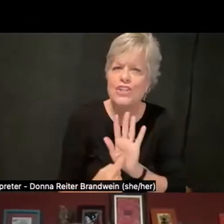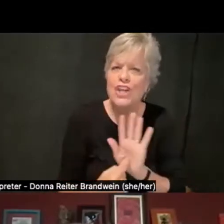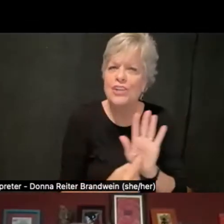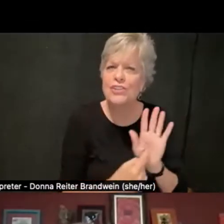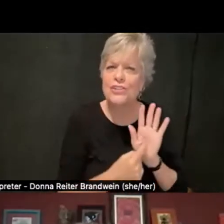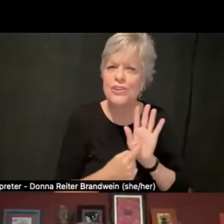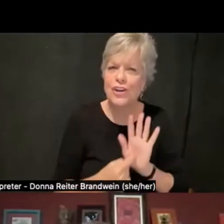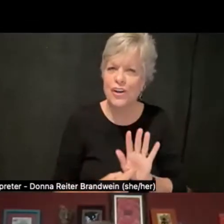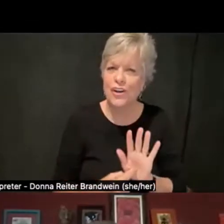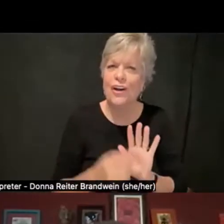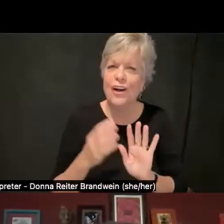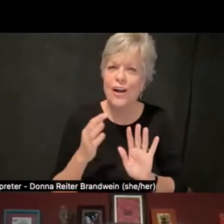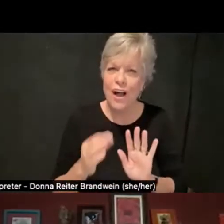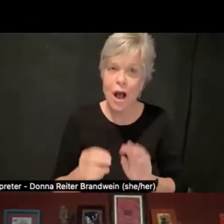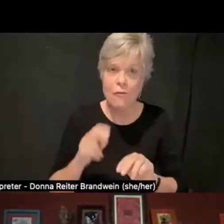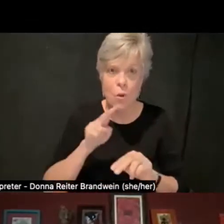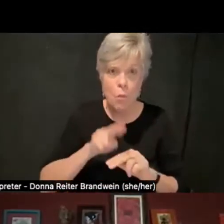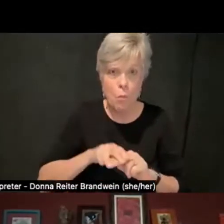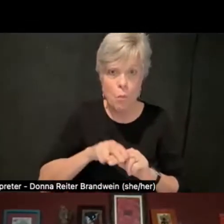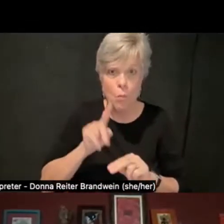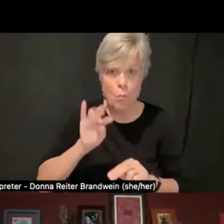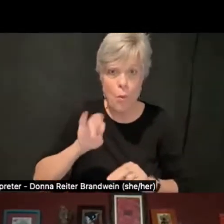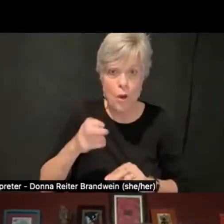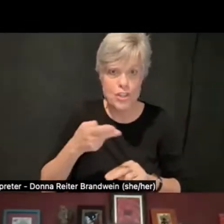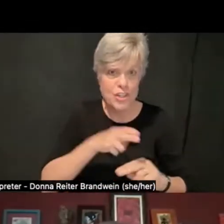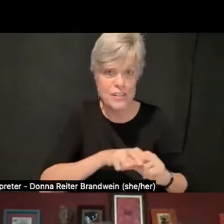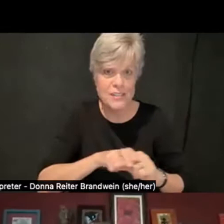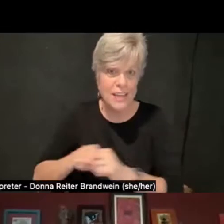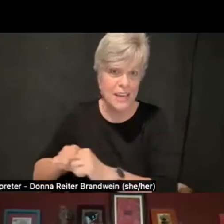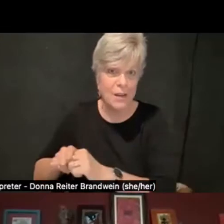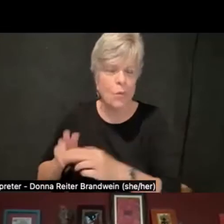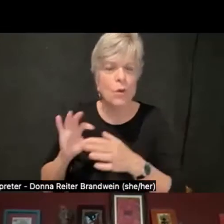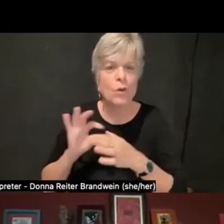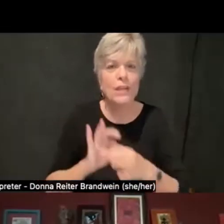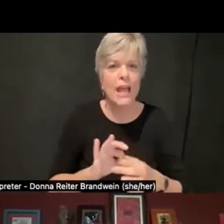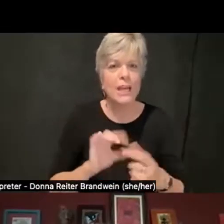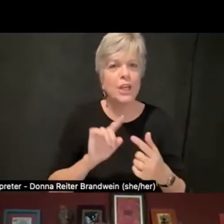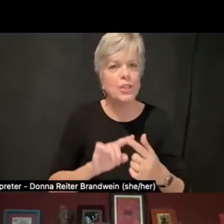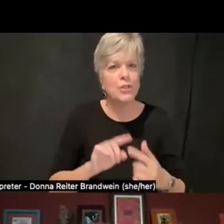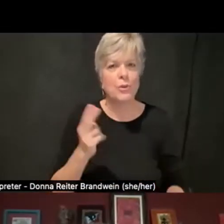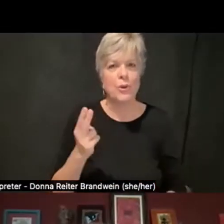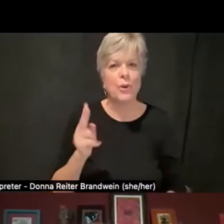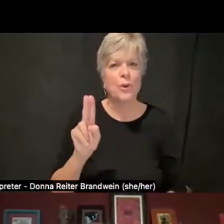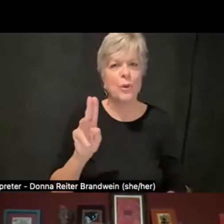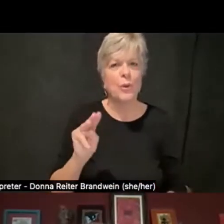in the context of access as kind of a repetitive praxis,